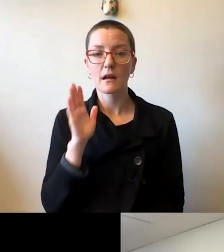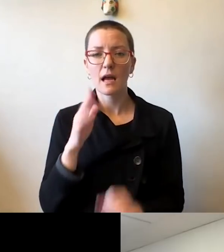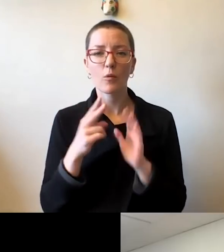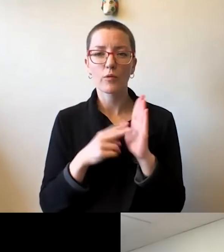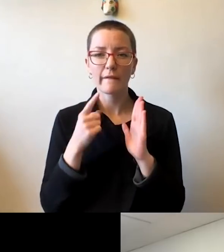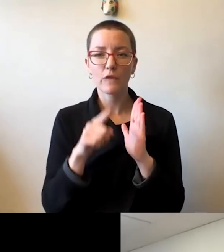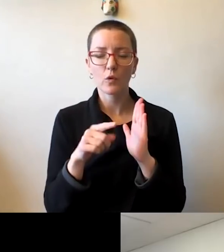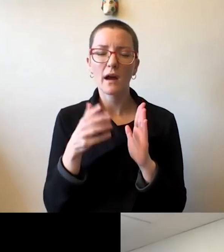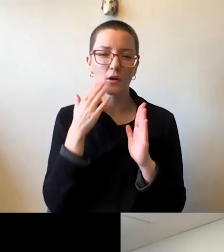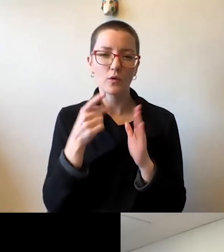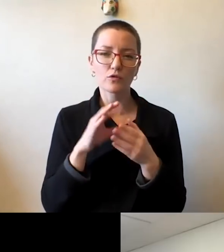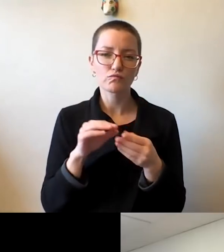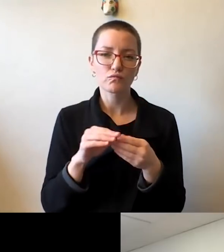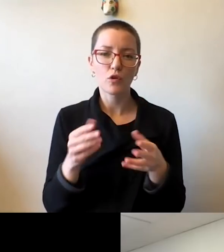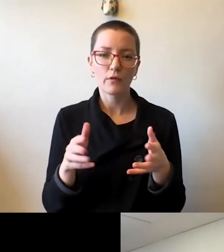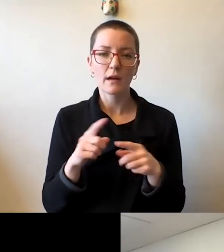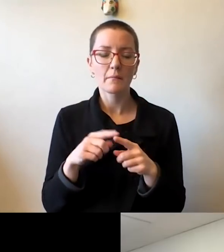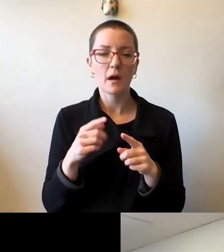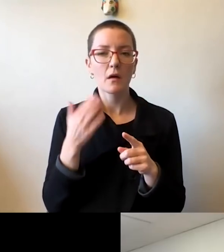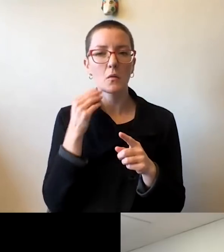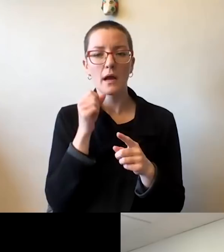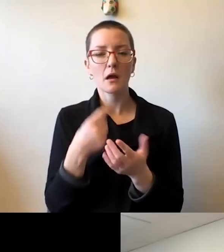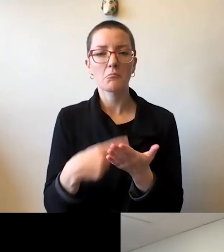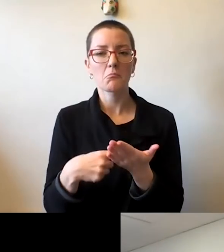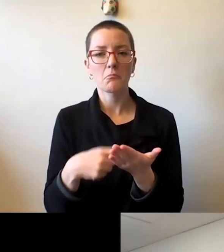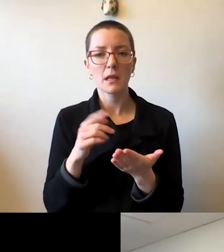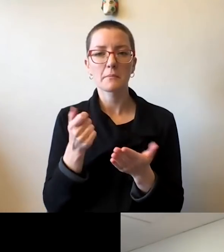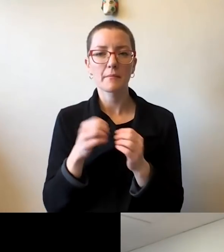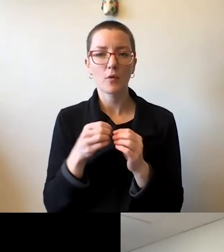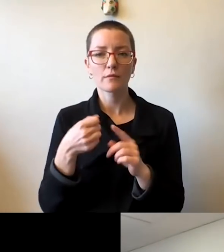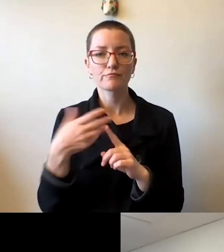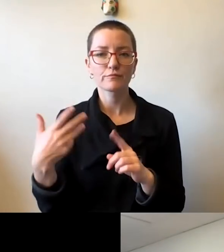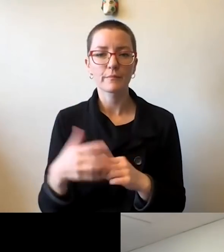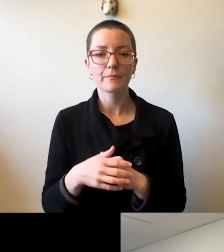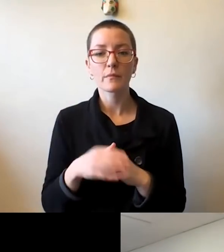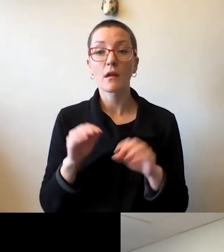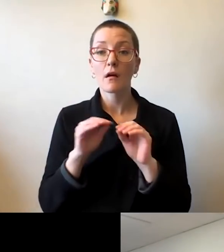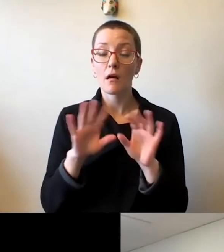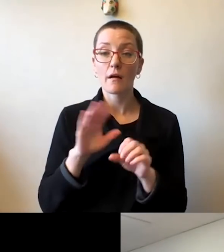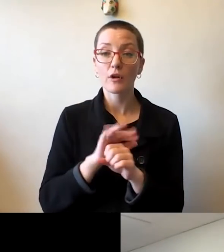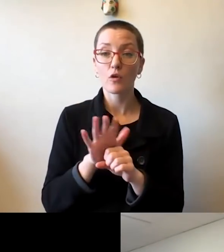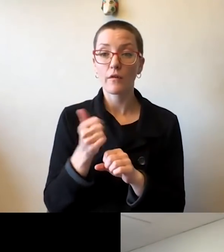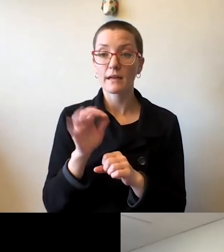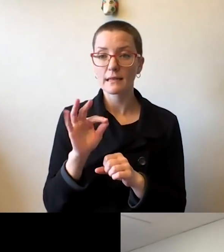but it's worth reflecting on that a little bit more. COVID-19 has obviously had a financial impact on the university.